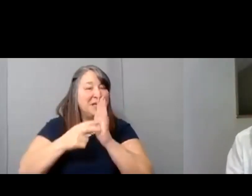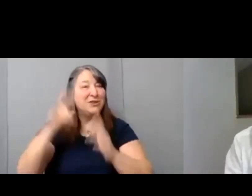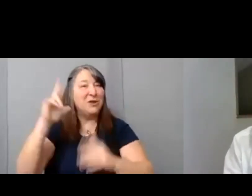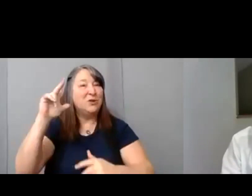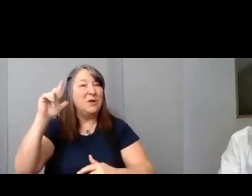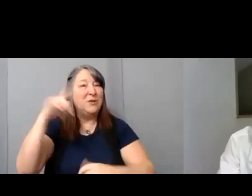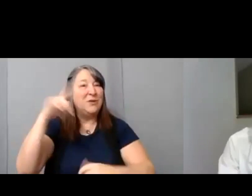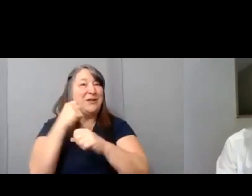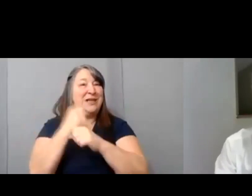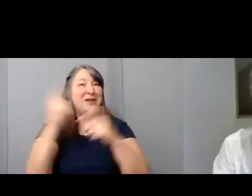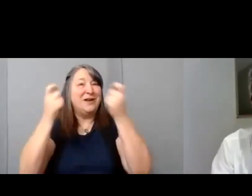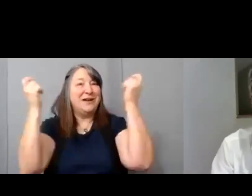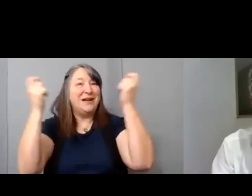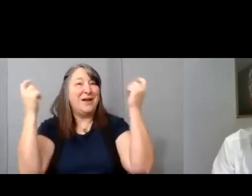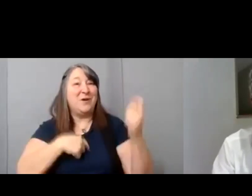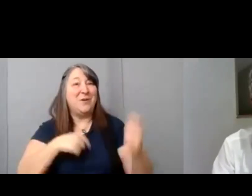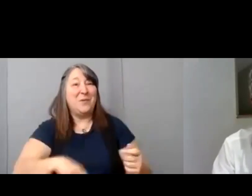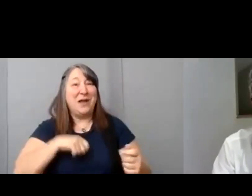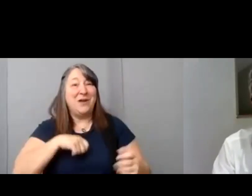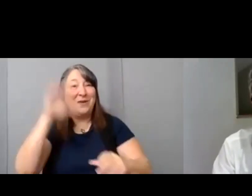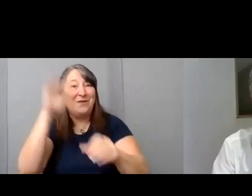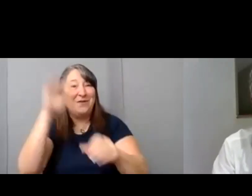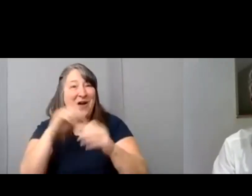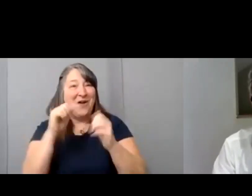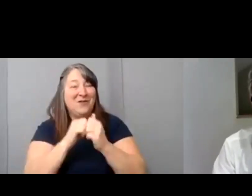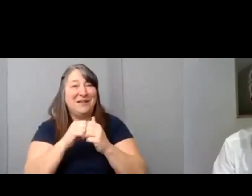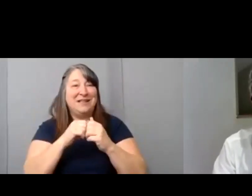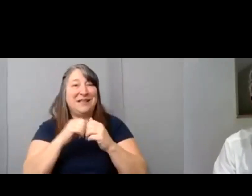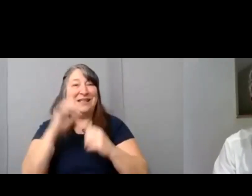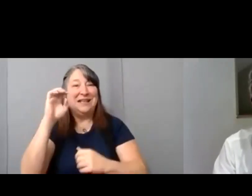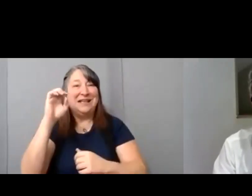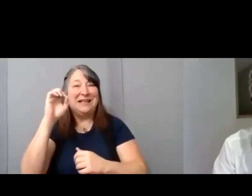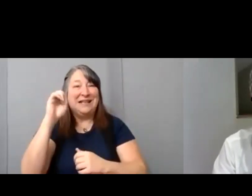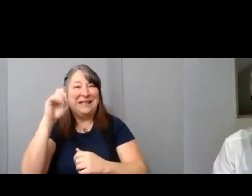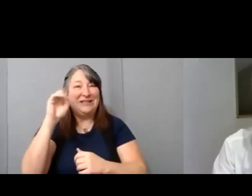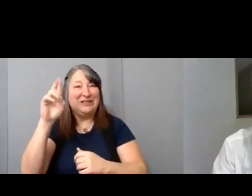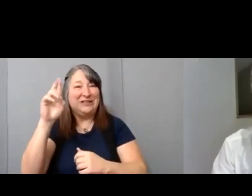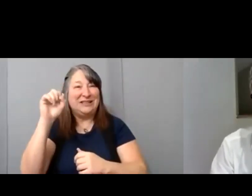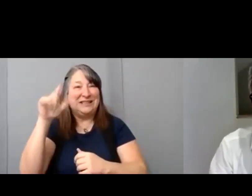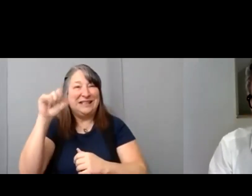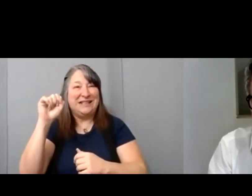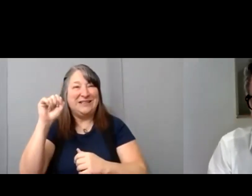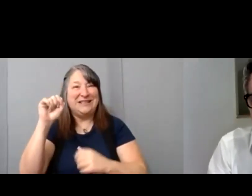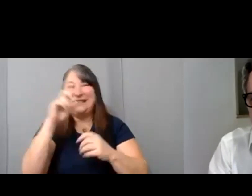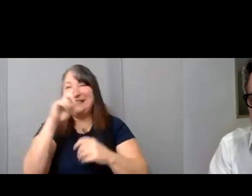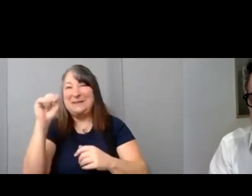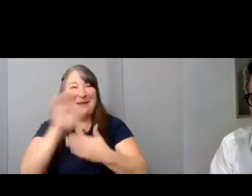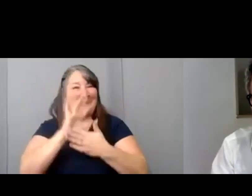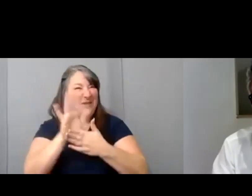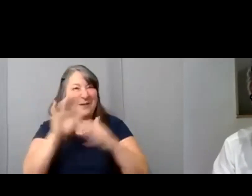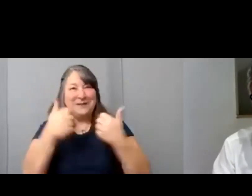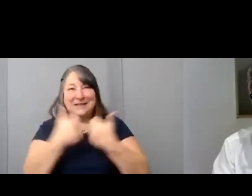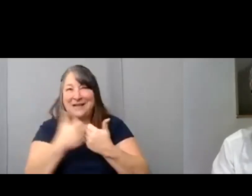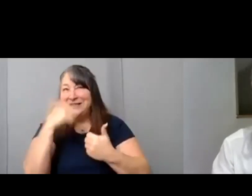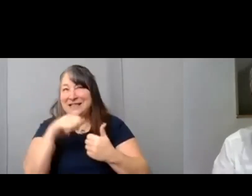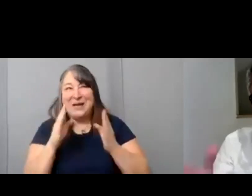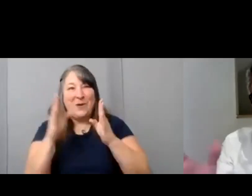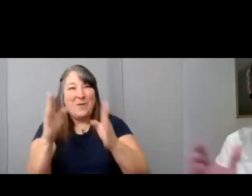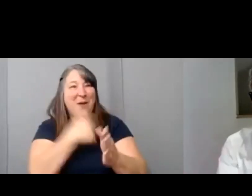involved with the uh Easterseals uh Disability Film Challenge in any way that we possibly can. So welcome everybody.